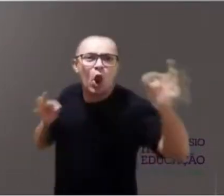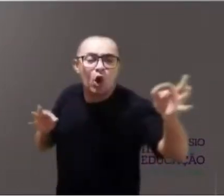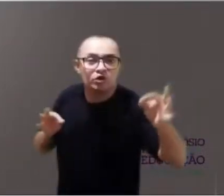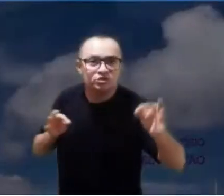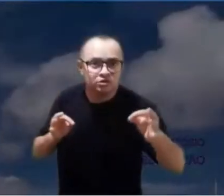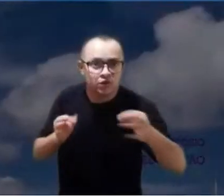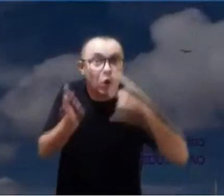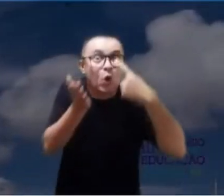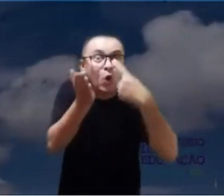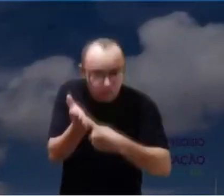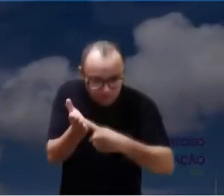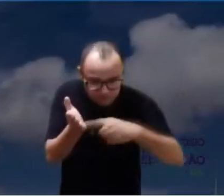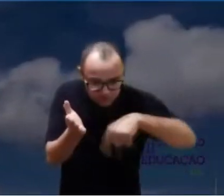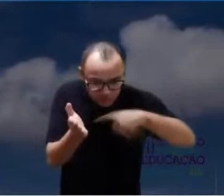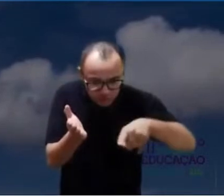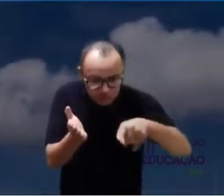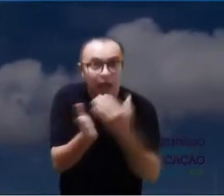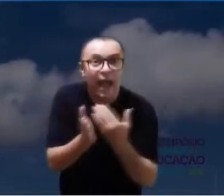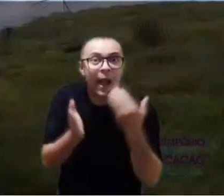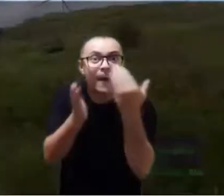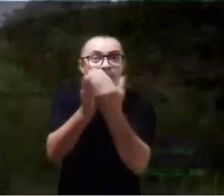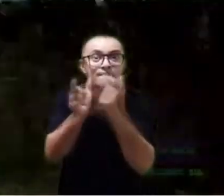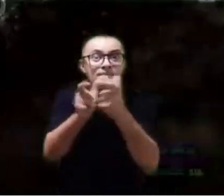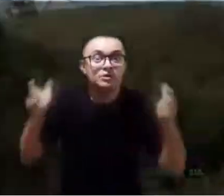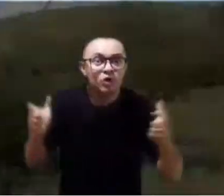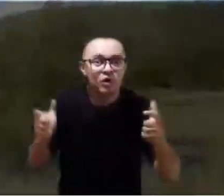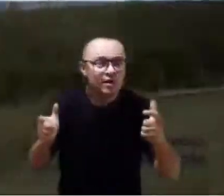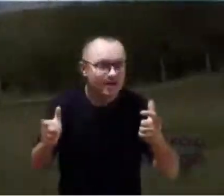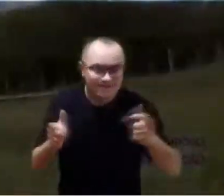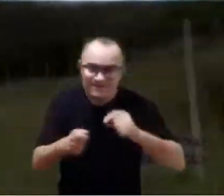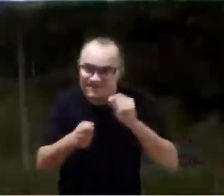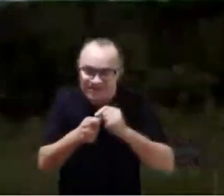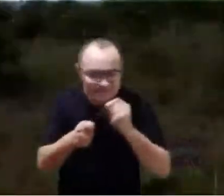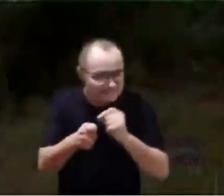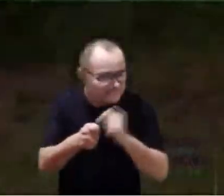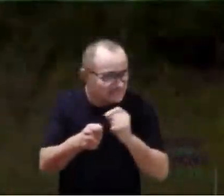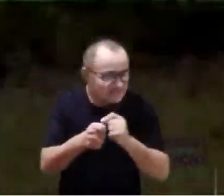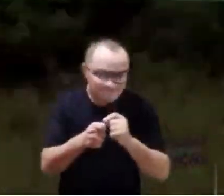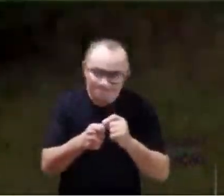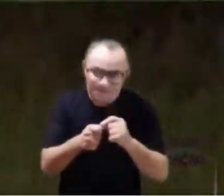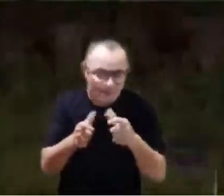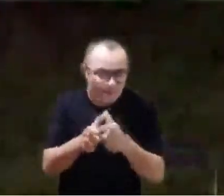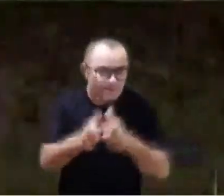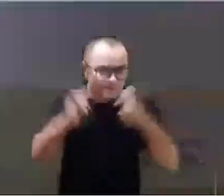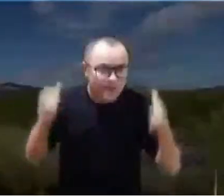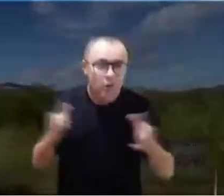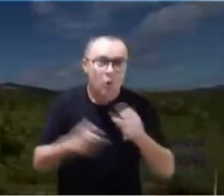Our commitment has only grown with our will to make something even bigger.